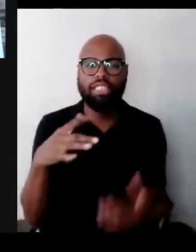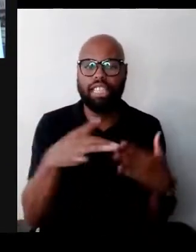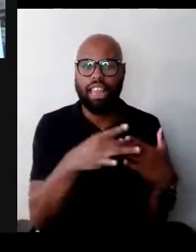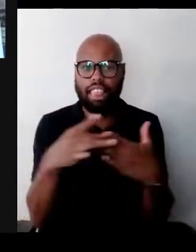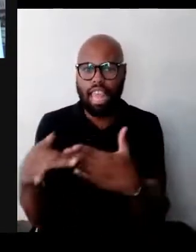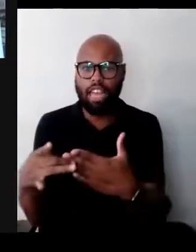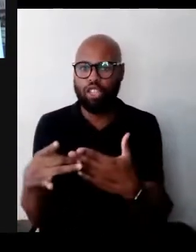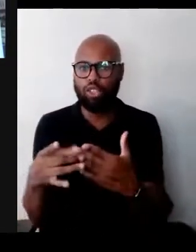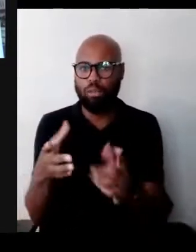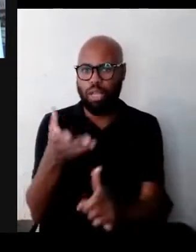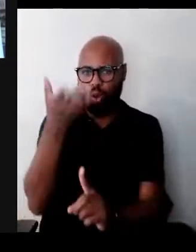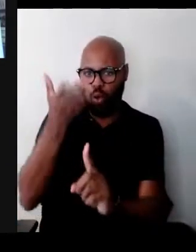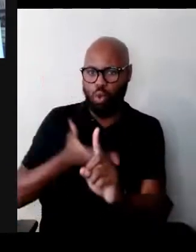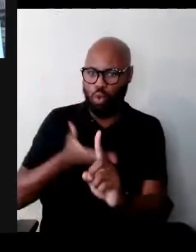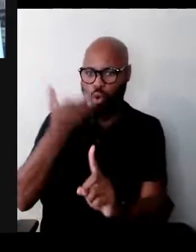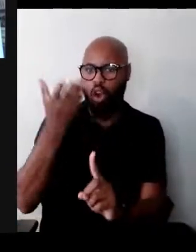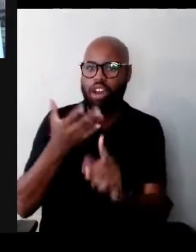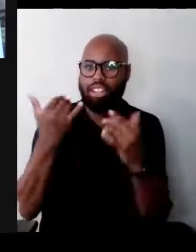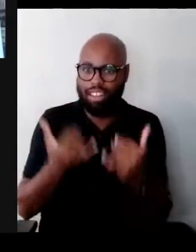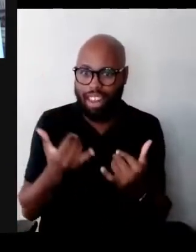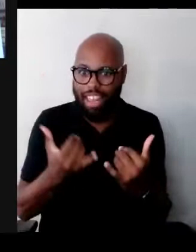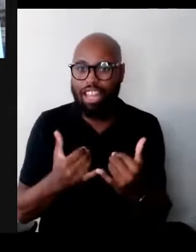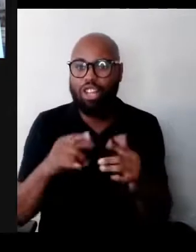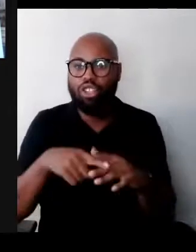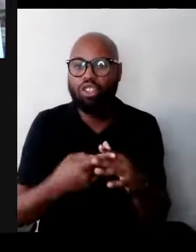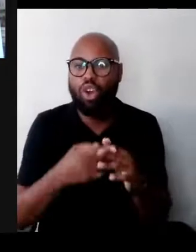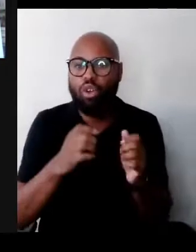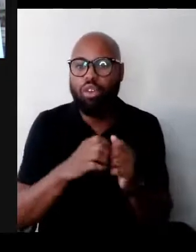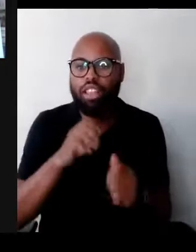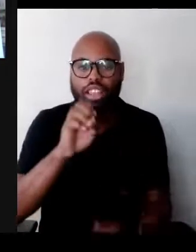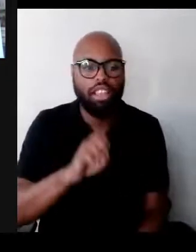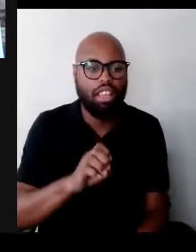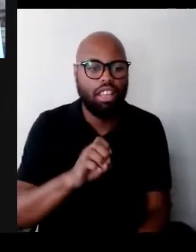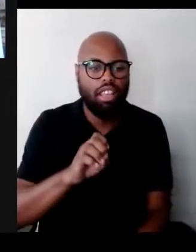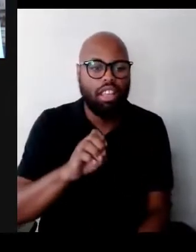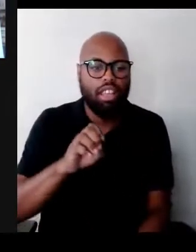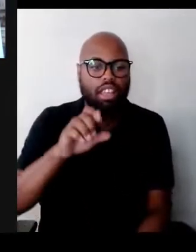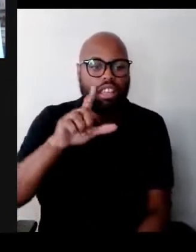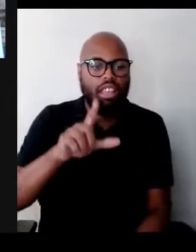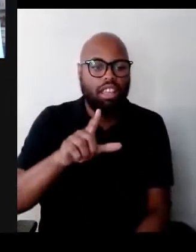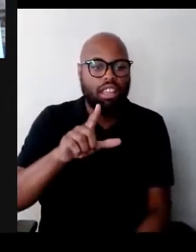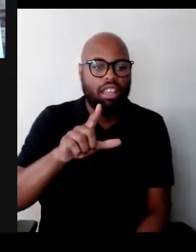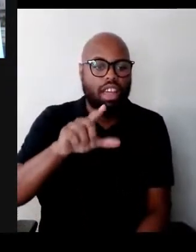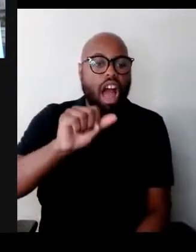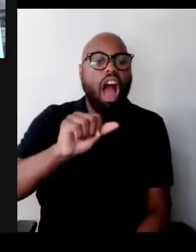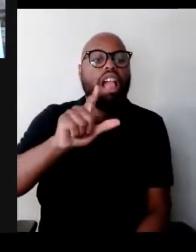So we'll start with Aliza and Sonja. Is there a particular memory from your childhood